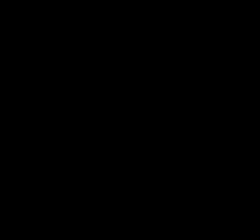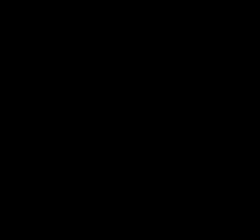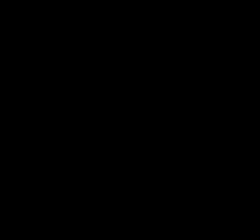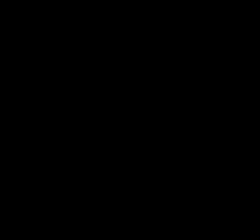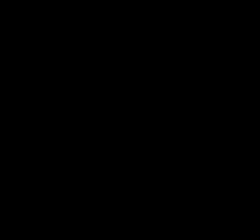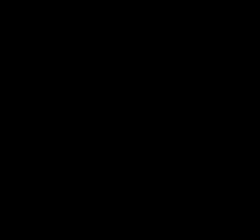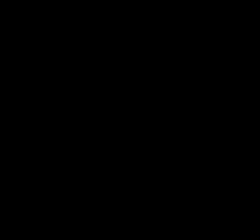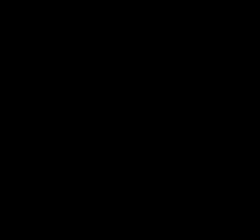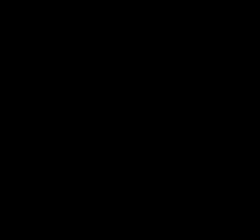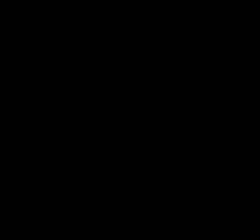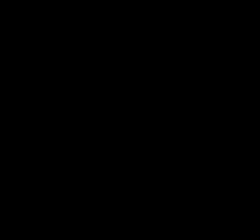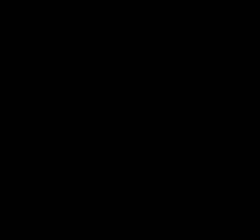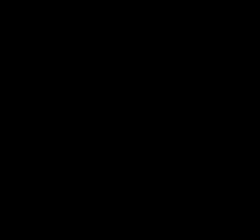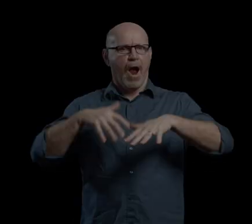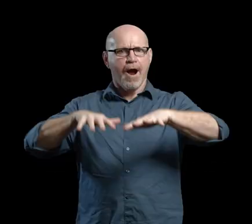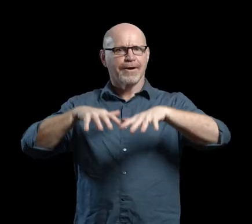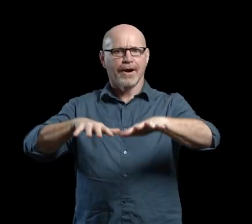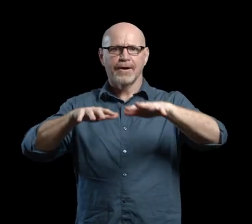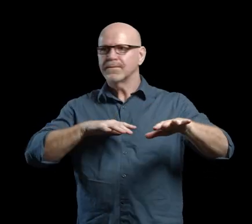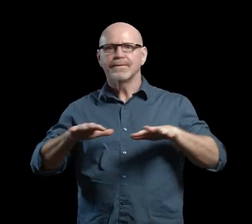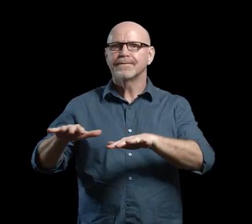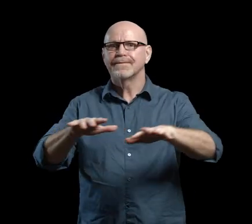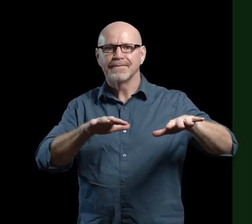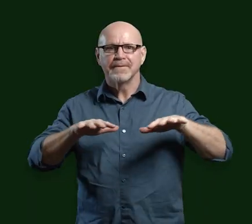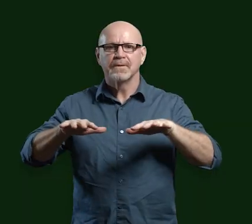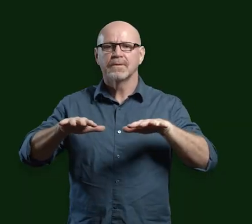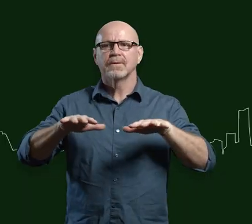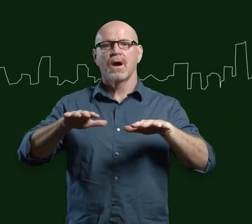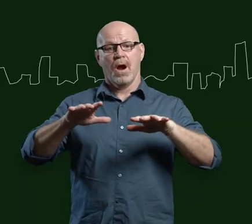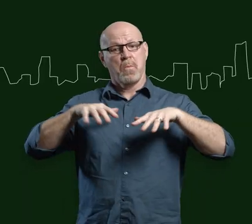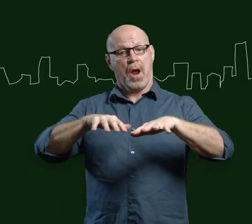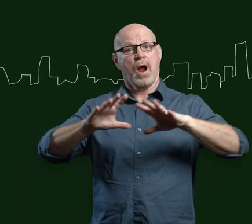Ordinary Extraordinary Activism.>>The Toronto Disability Pride March demonstrates